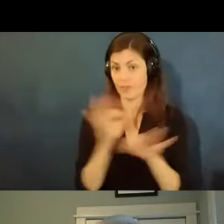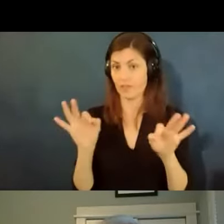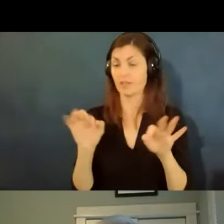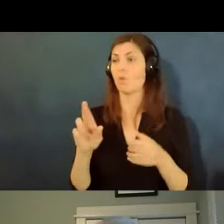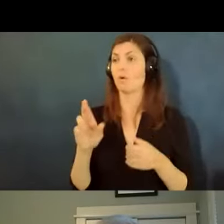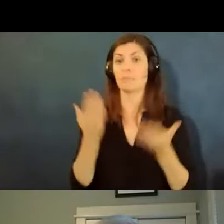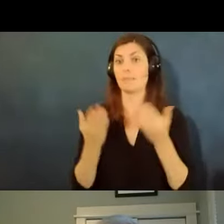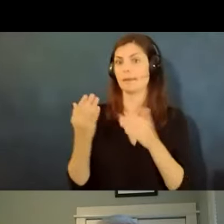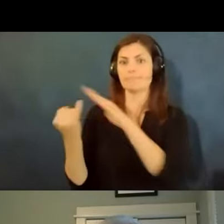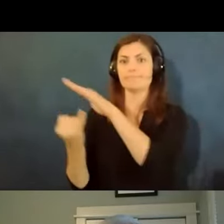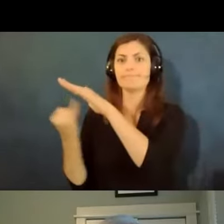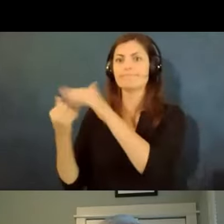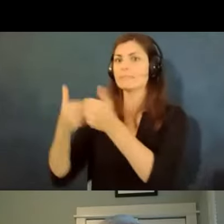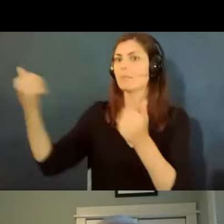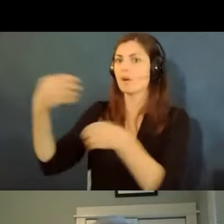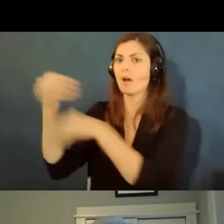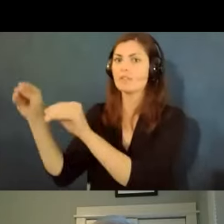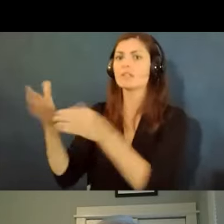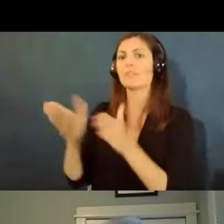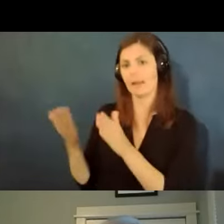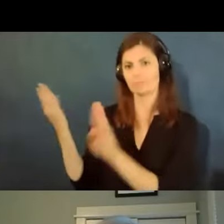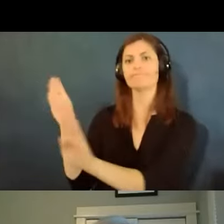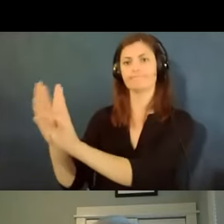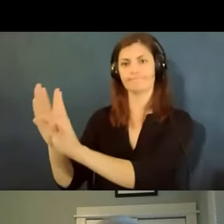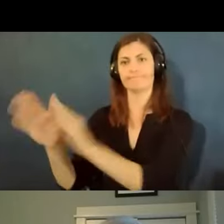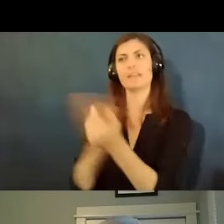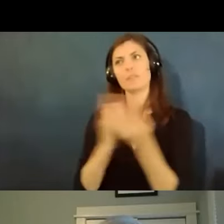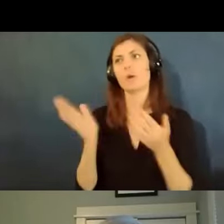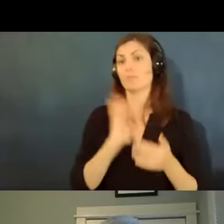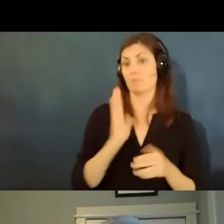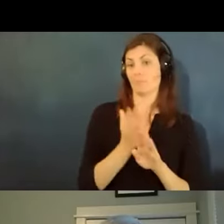office or allow them to shut their door even though the standard policy is an open door one